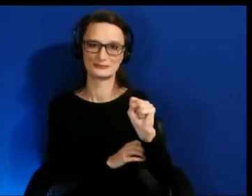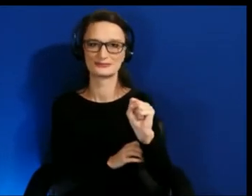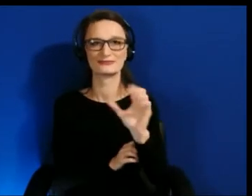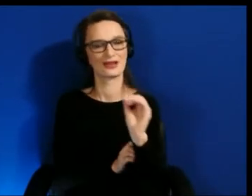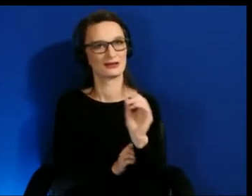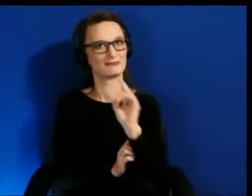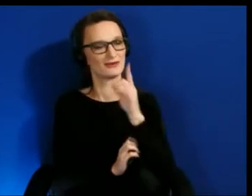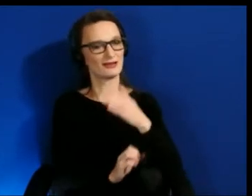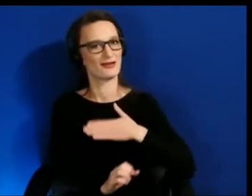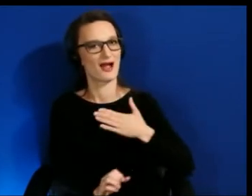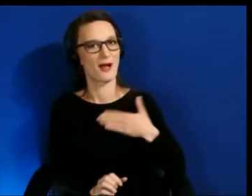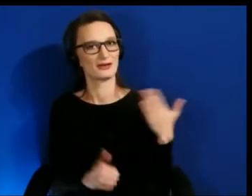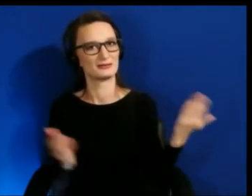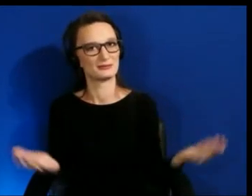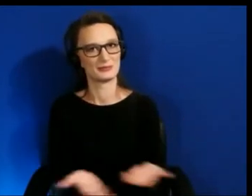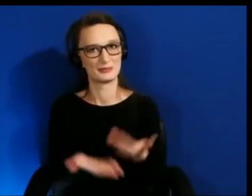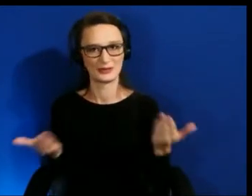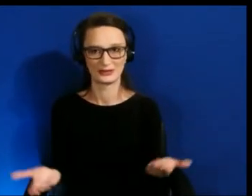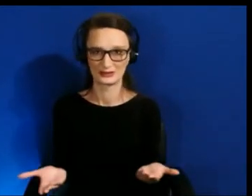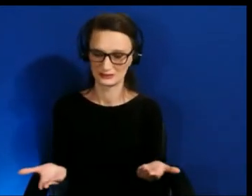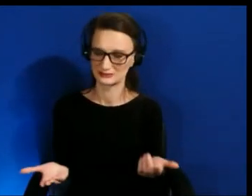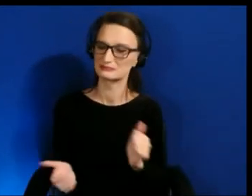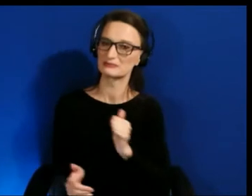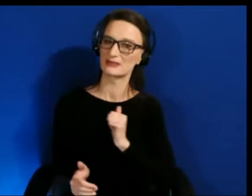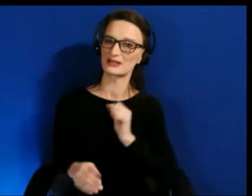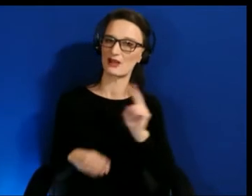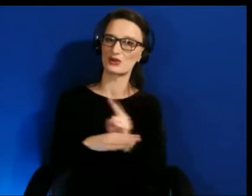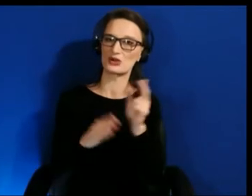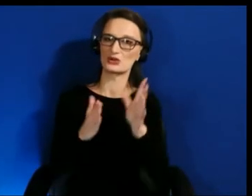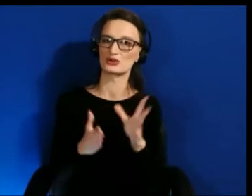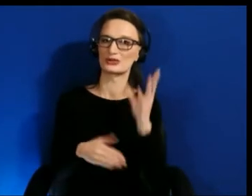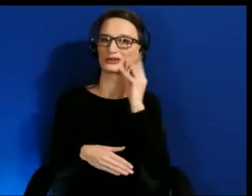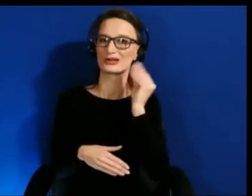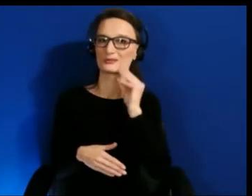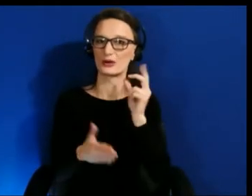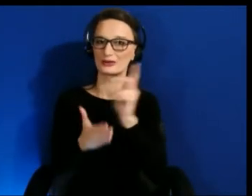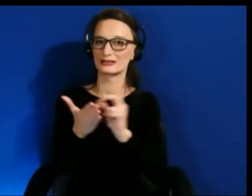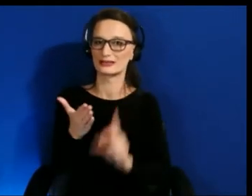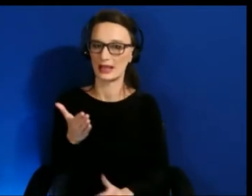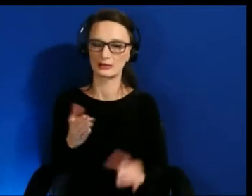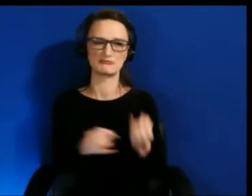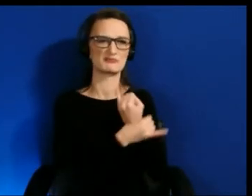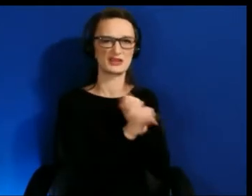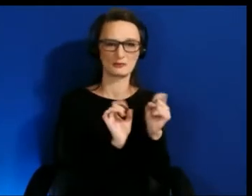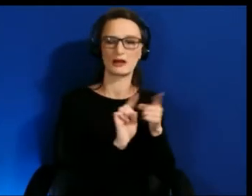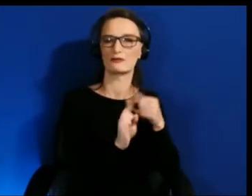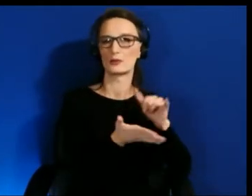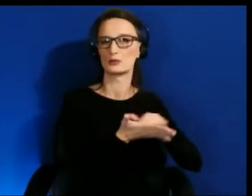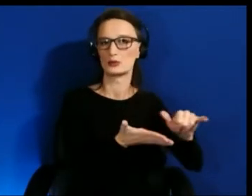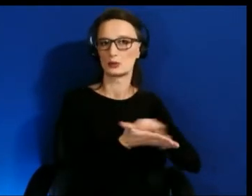I'm a user experience designer, independent based in New York. I've been focusing on virtual and